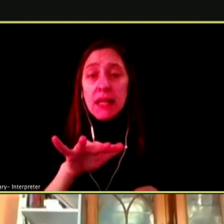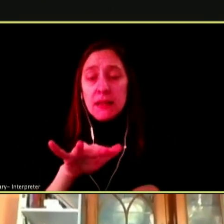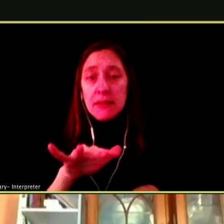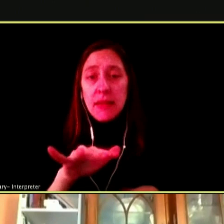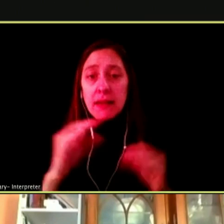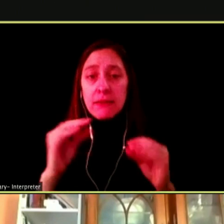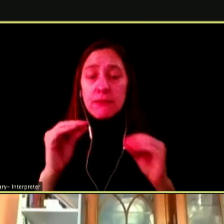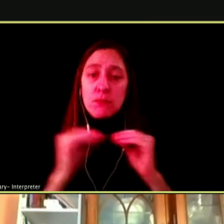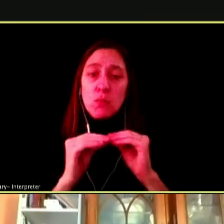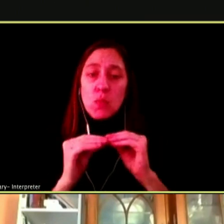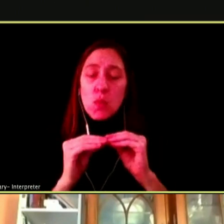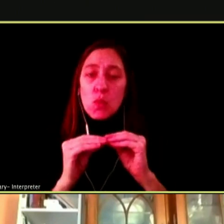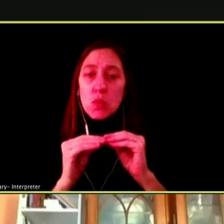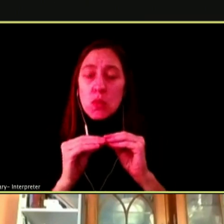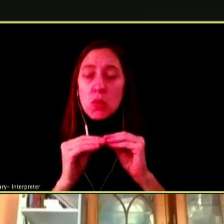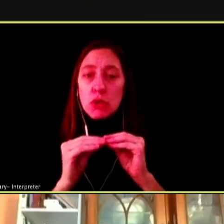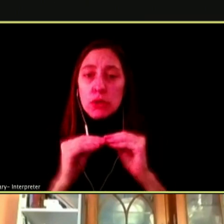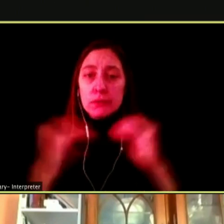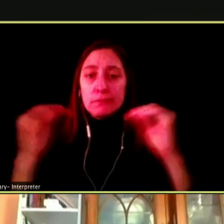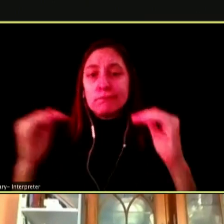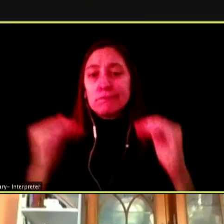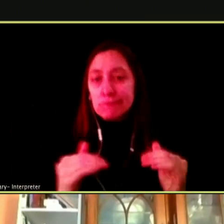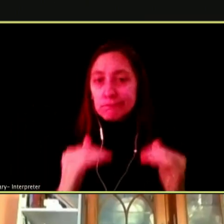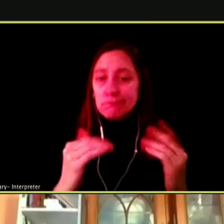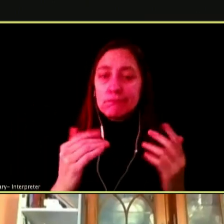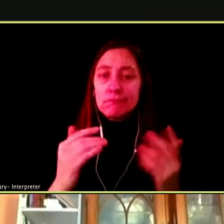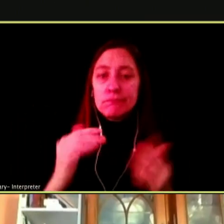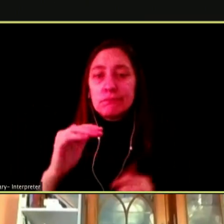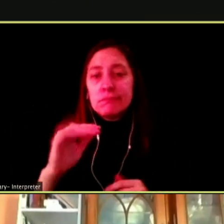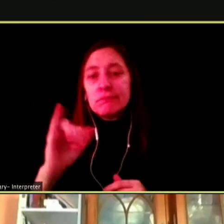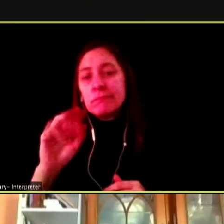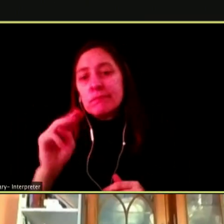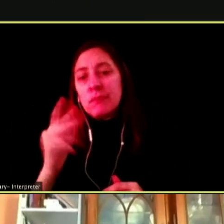BECAUSE WE ALSO KNOW WHEN IT COMES TO STUDENTS WHO ARE WHITE YOU ARE IMPOVERISHED, THEY ARE